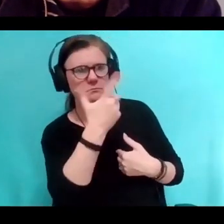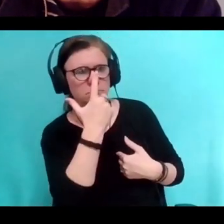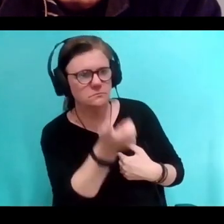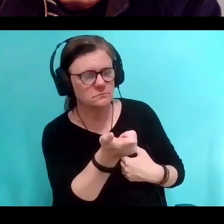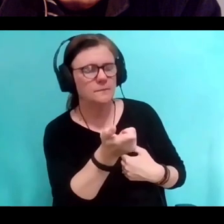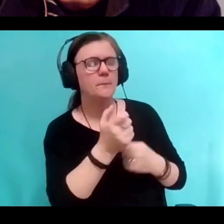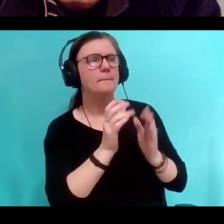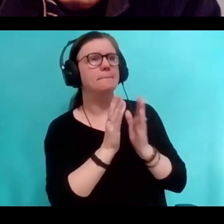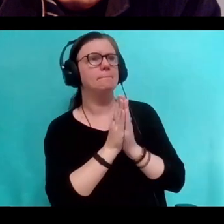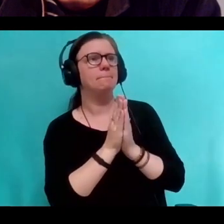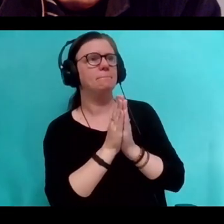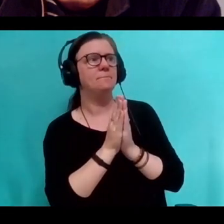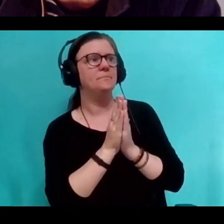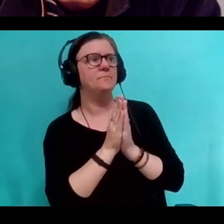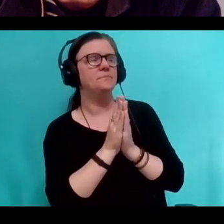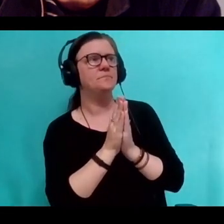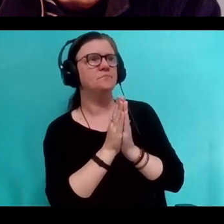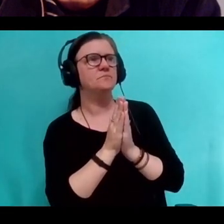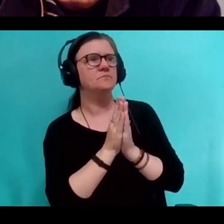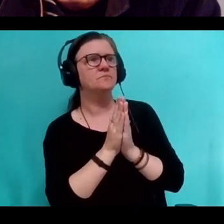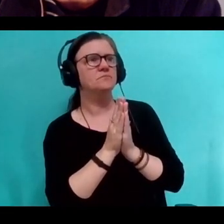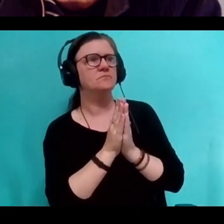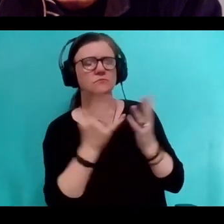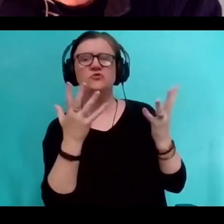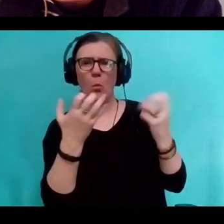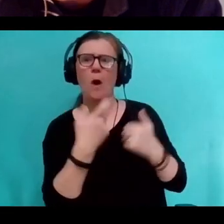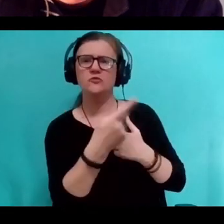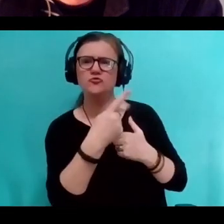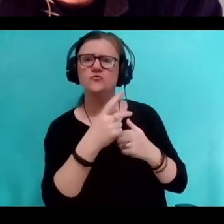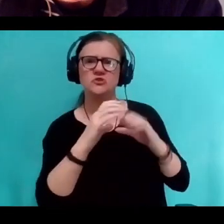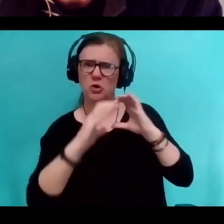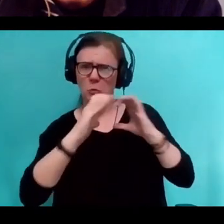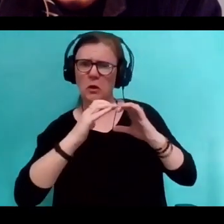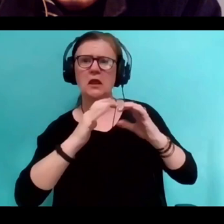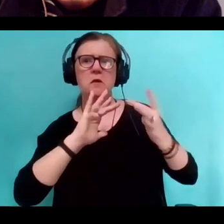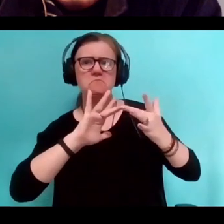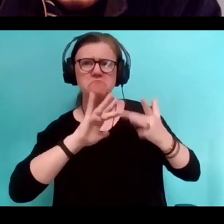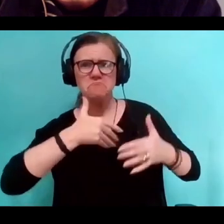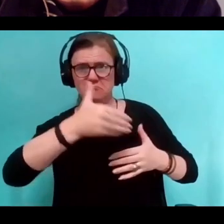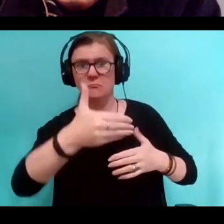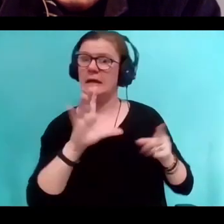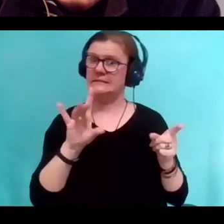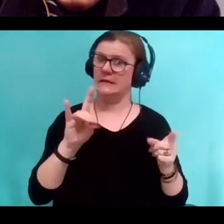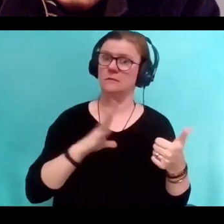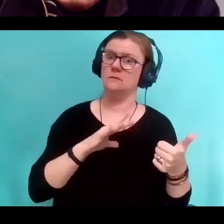And so I asked you to stay in touch, which you graciously did. And then earlier this year,